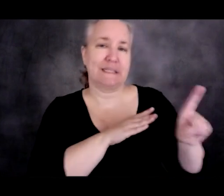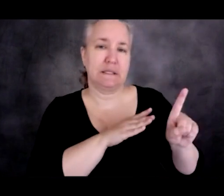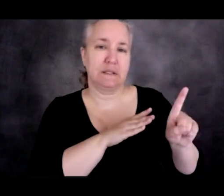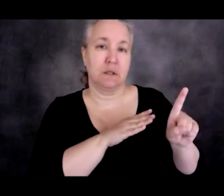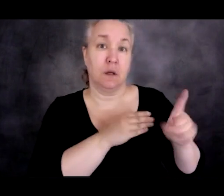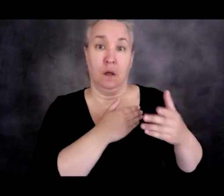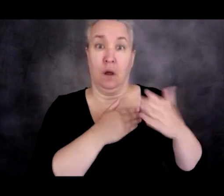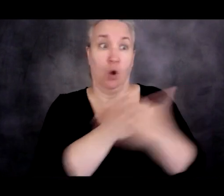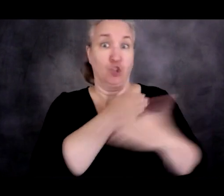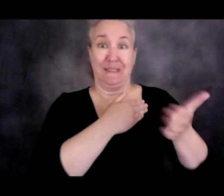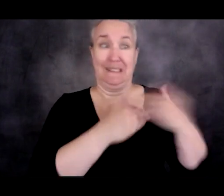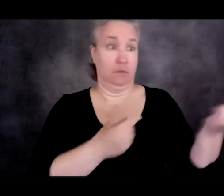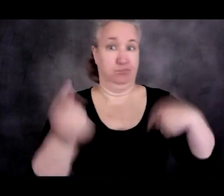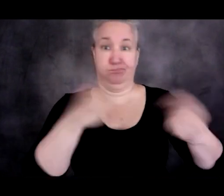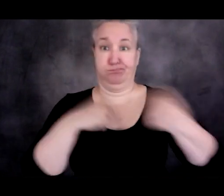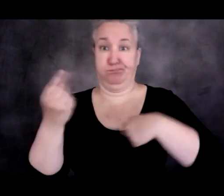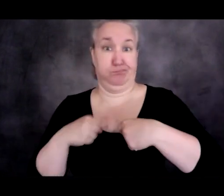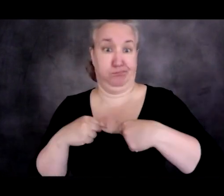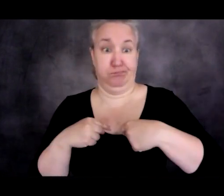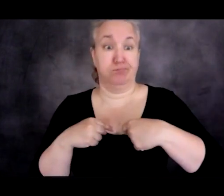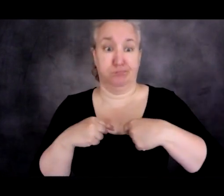without this kind of backlash.